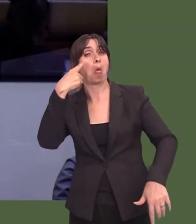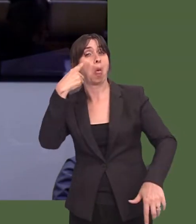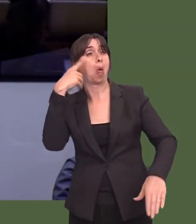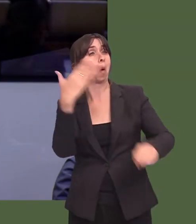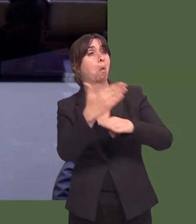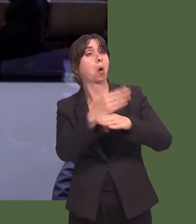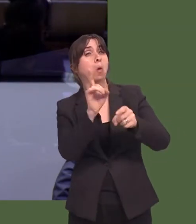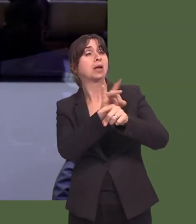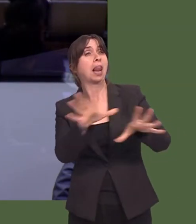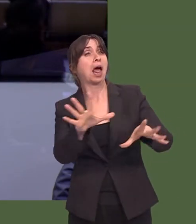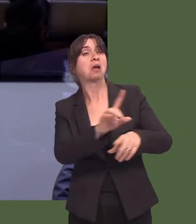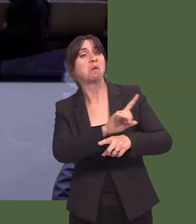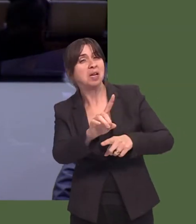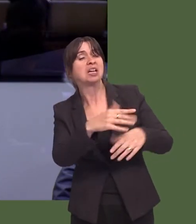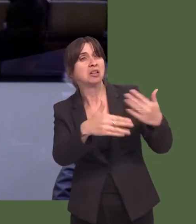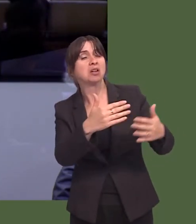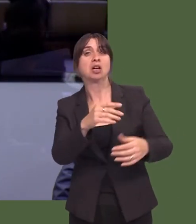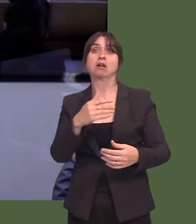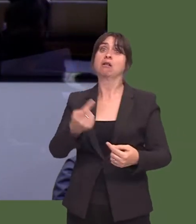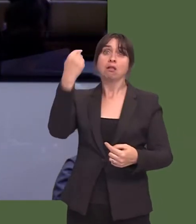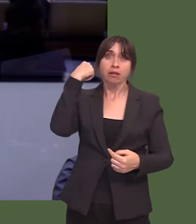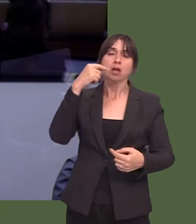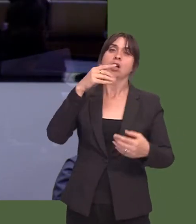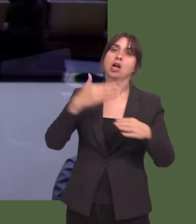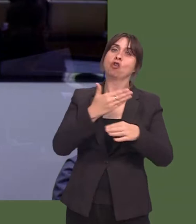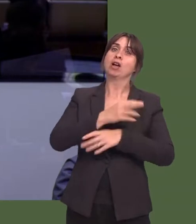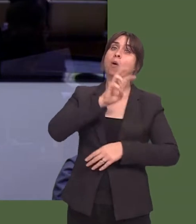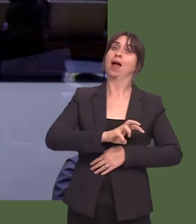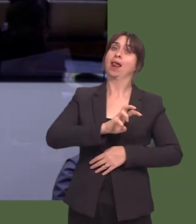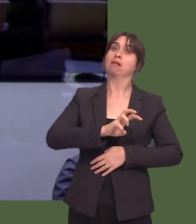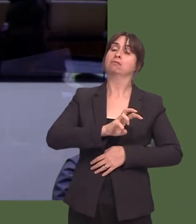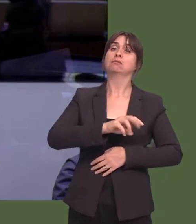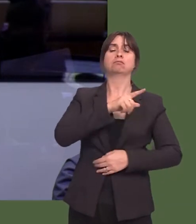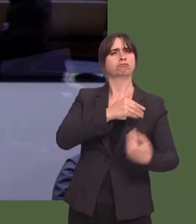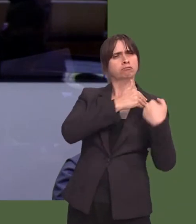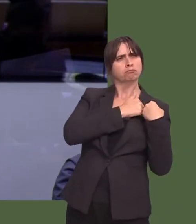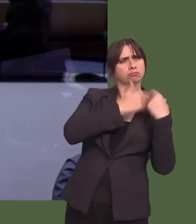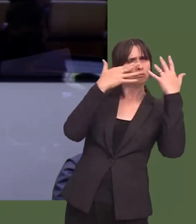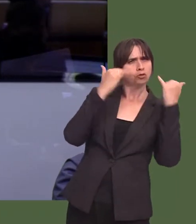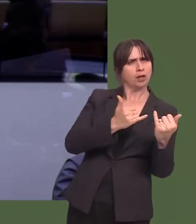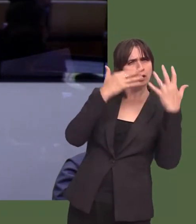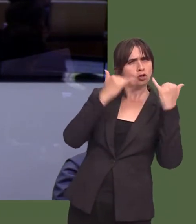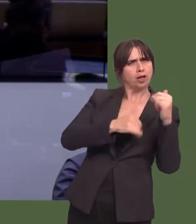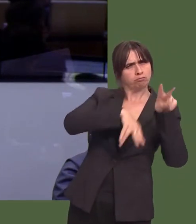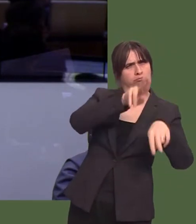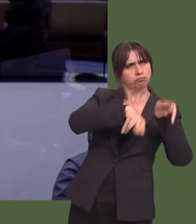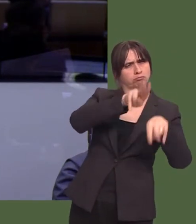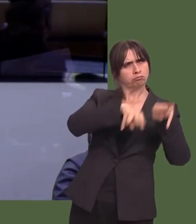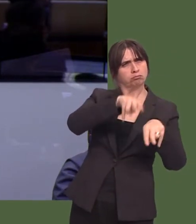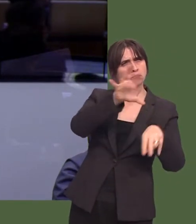duty of Careers Wales to check that the employers and their workplaces were suitable, safe environments,